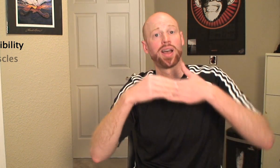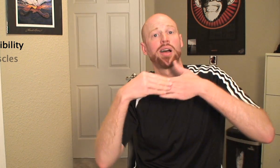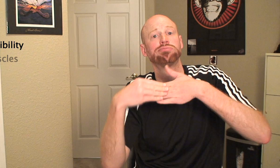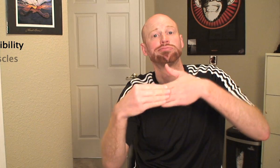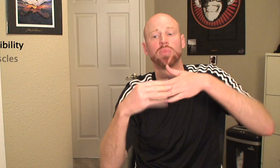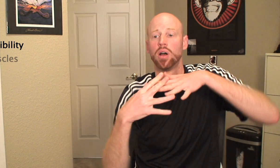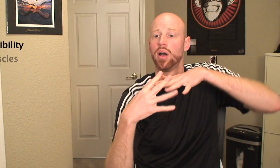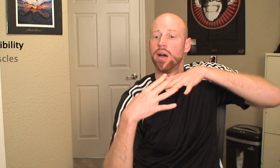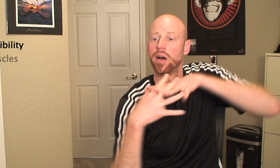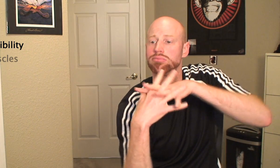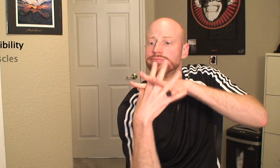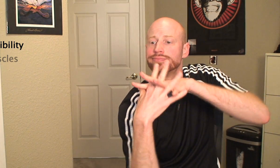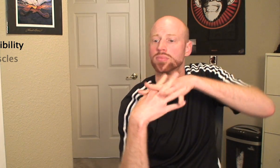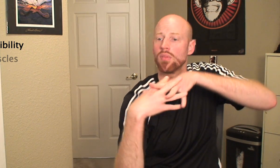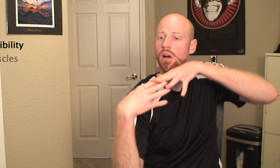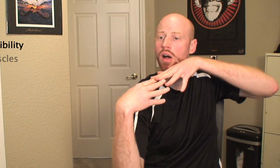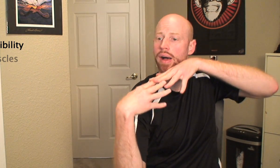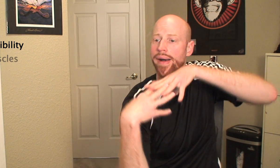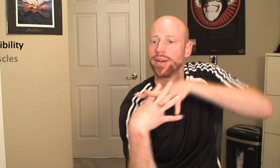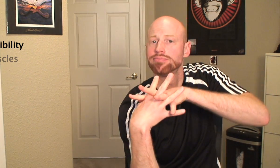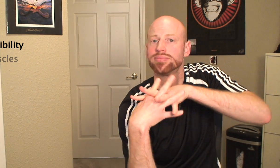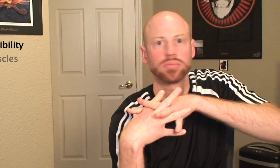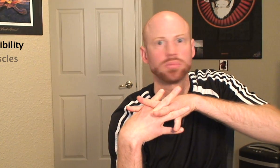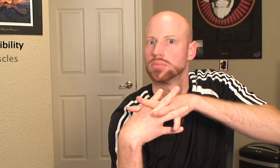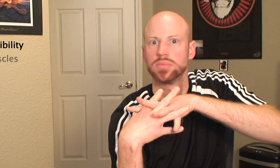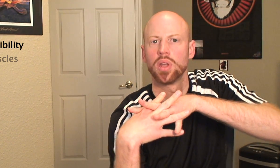slide smoothly along one another;